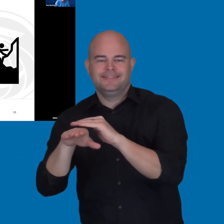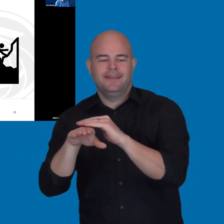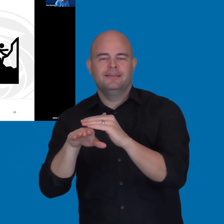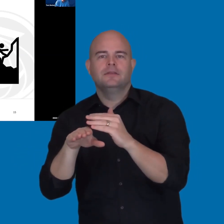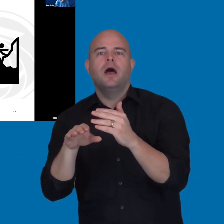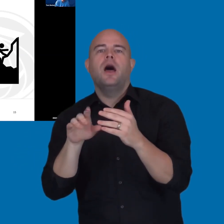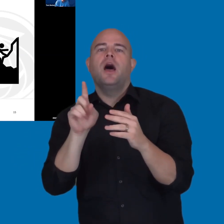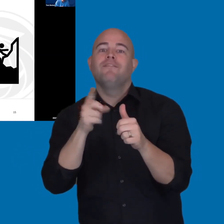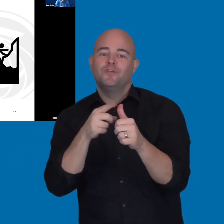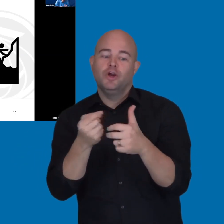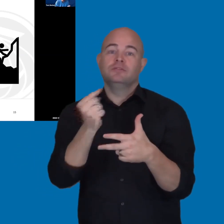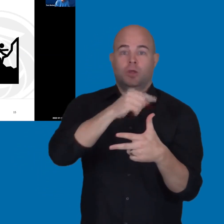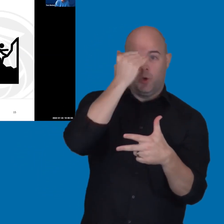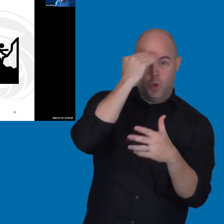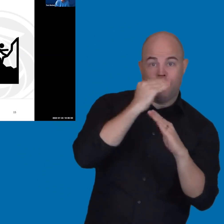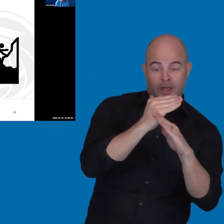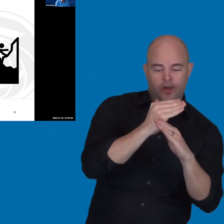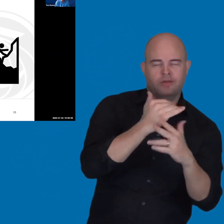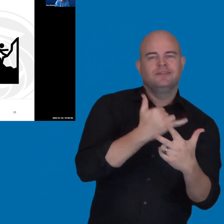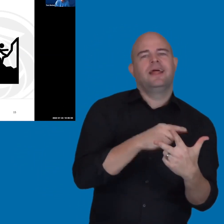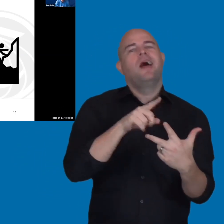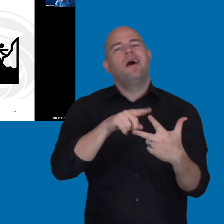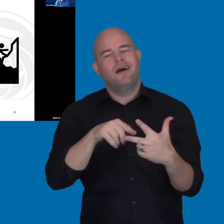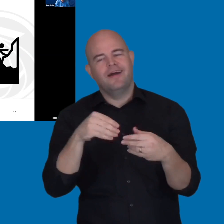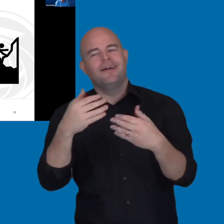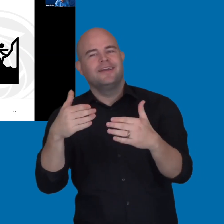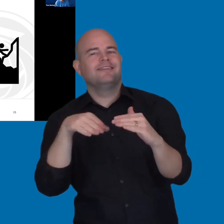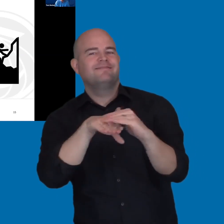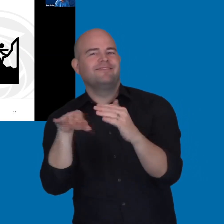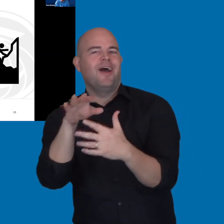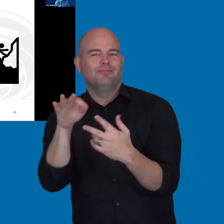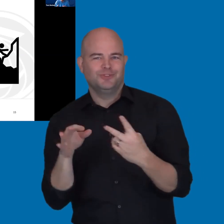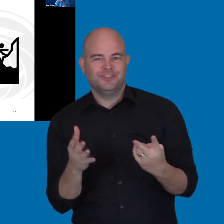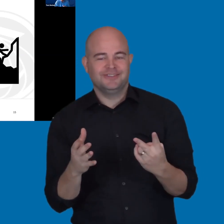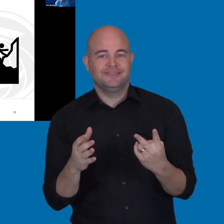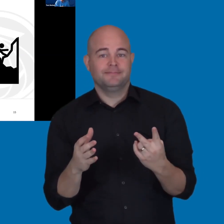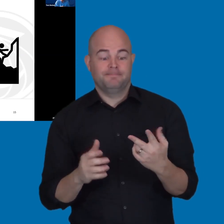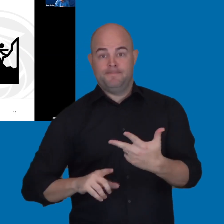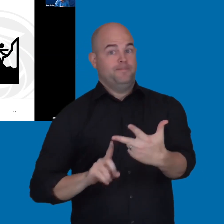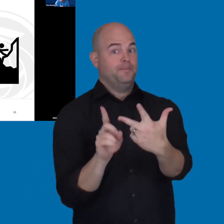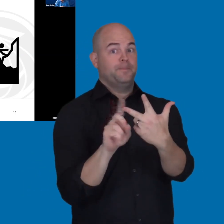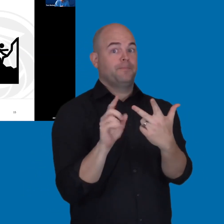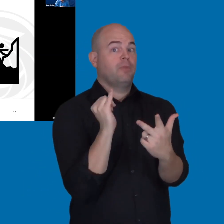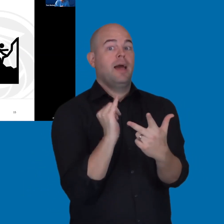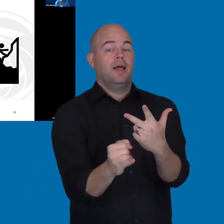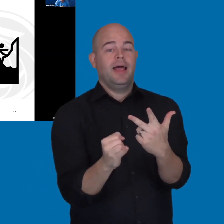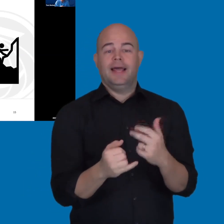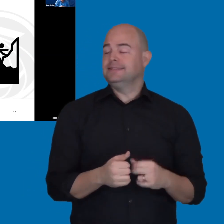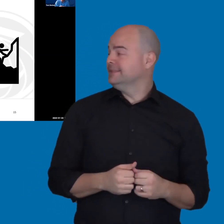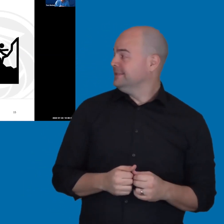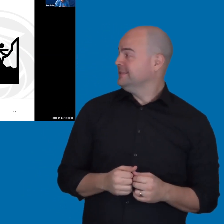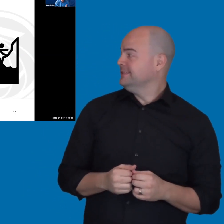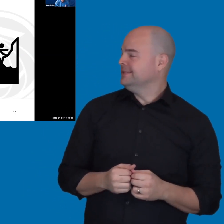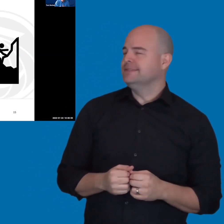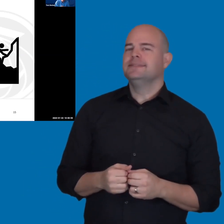about what are the barriers to actually be able to come up with that plan. Then lastly, you need to be able to improve the accessibility